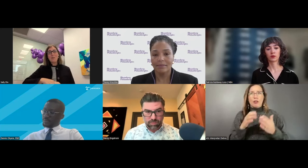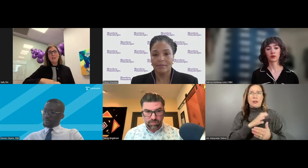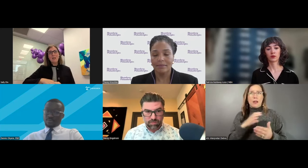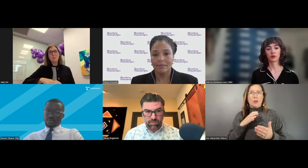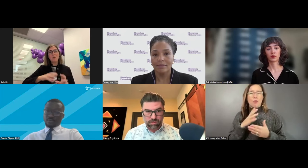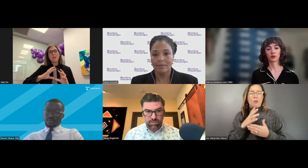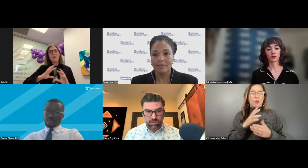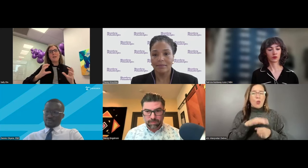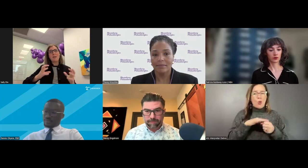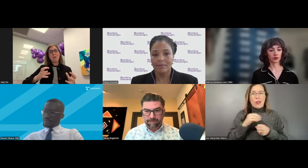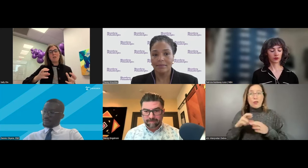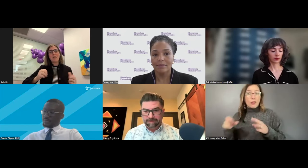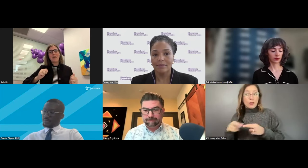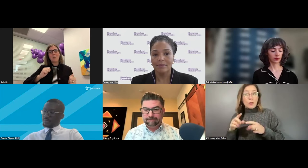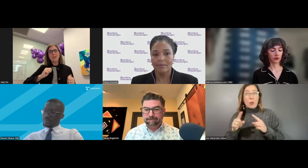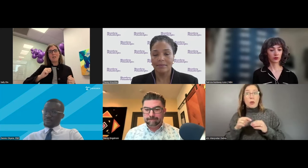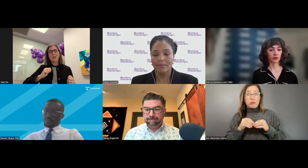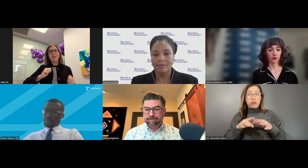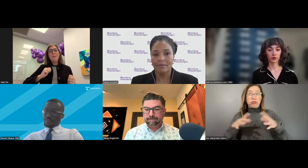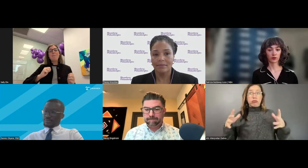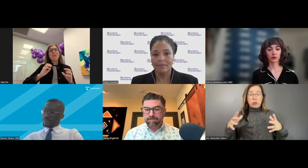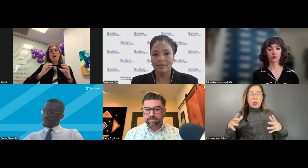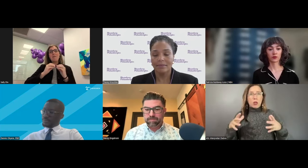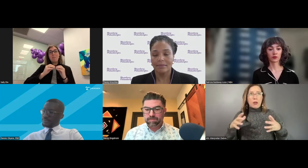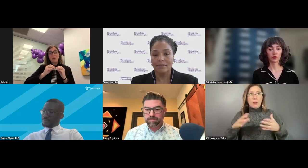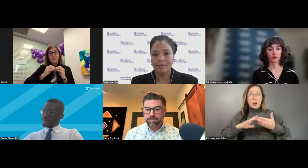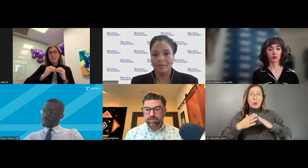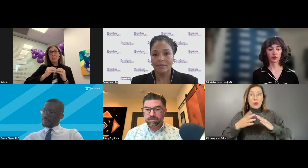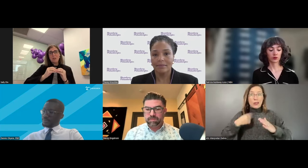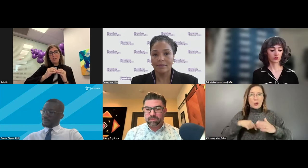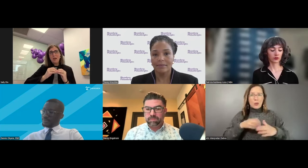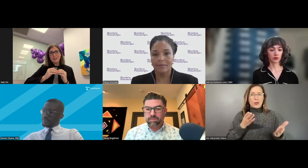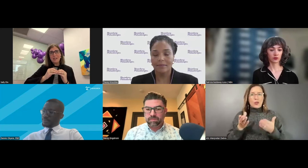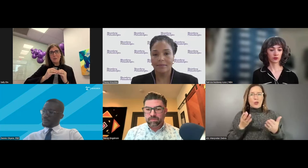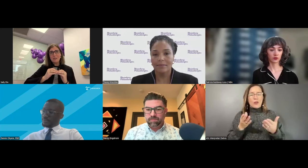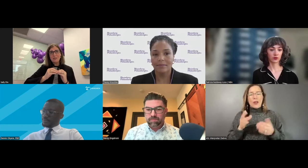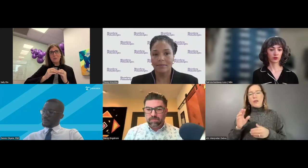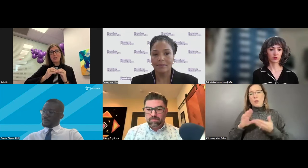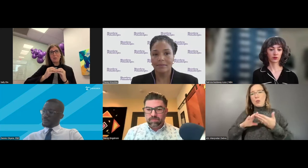but we've seen an explosion in the communities that we serve of municipal arts councils,